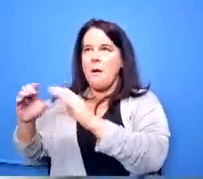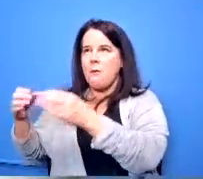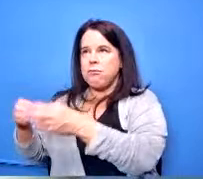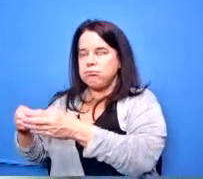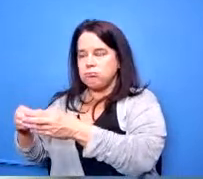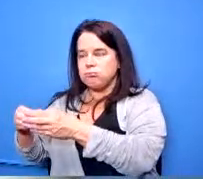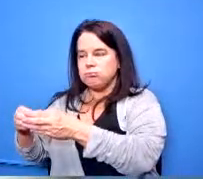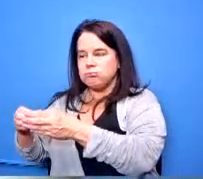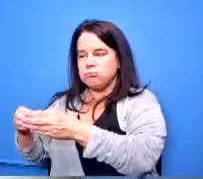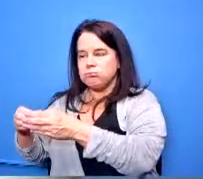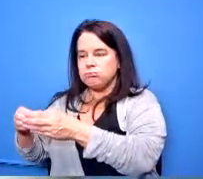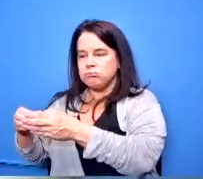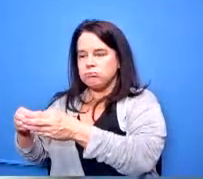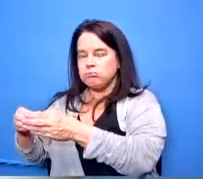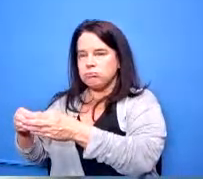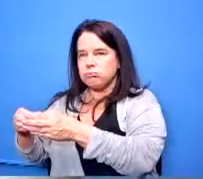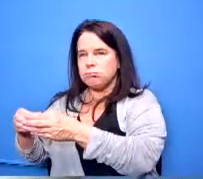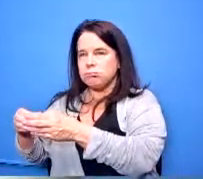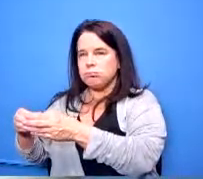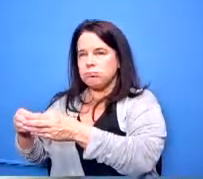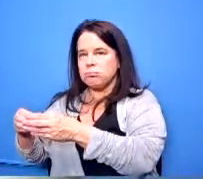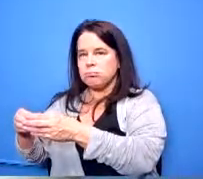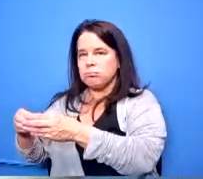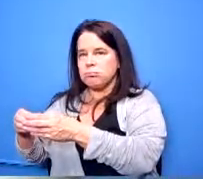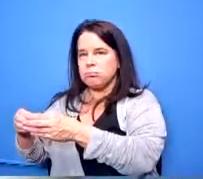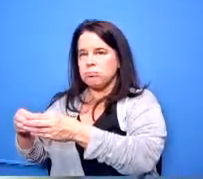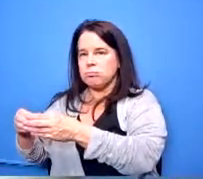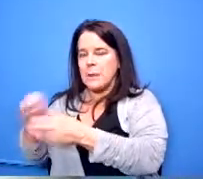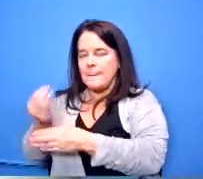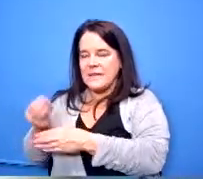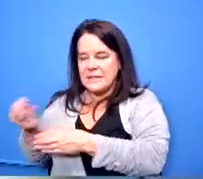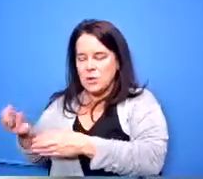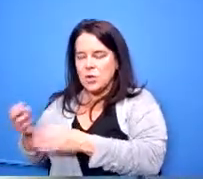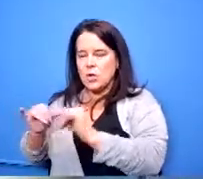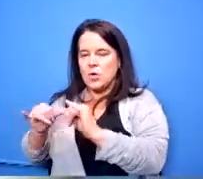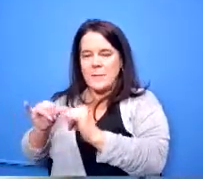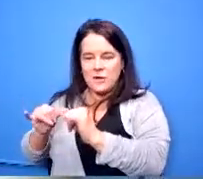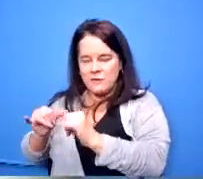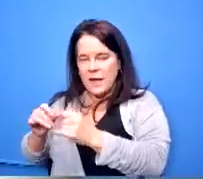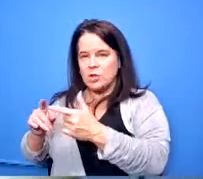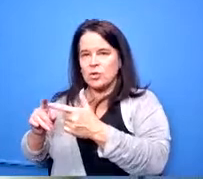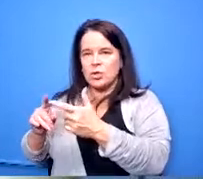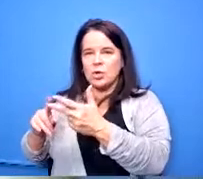they're going to be certified as either a material supplier manufacturer or a person that does some